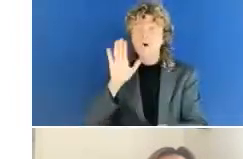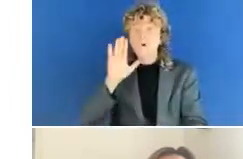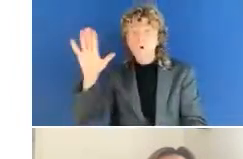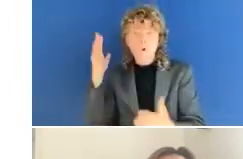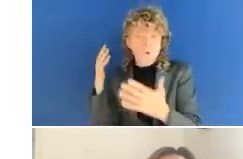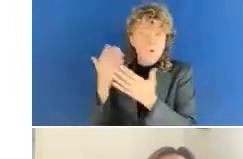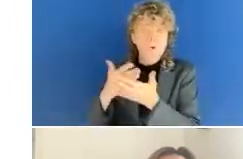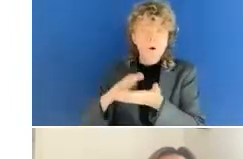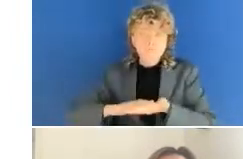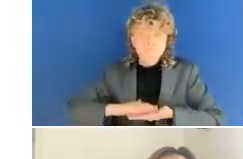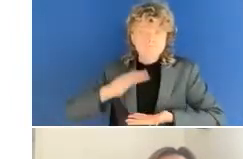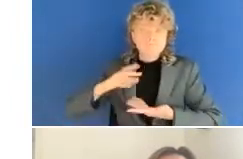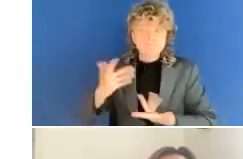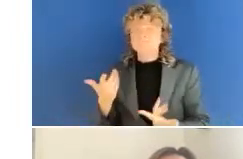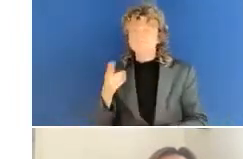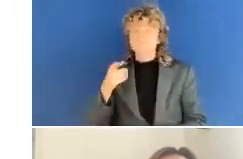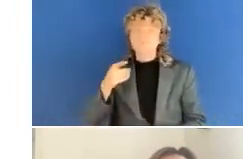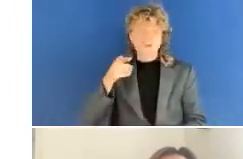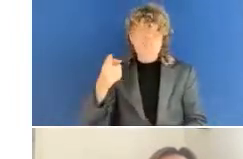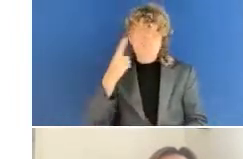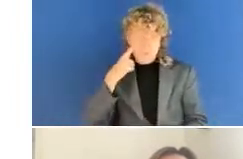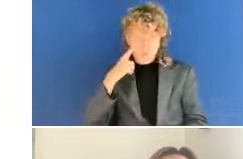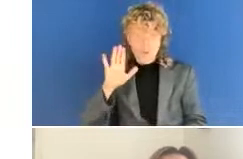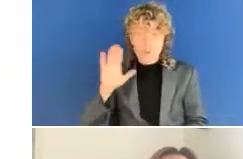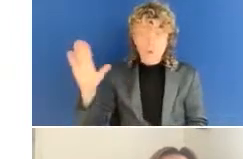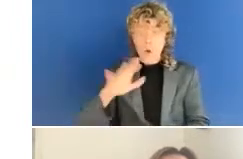view. So thank you Susanna. I will turn it back.